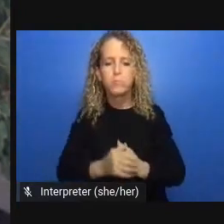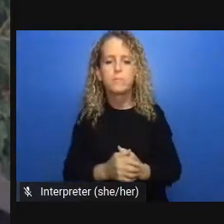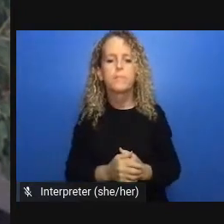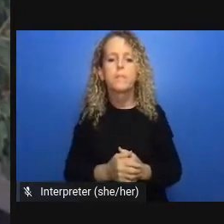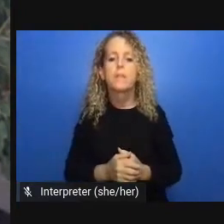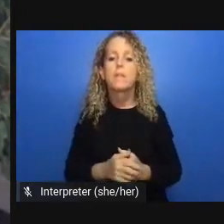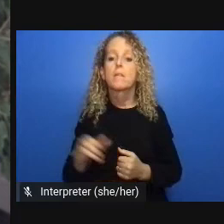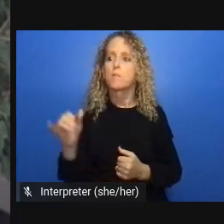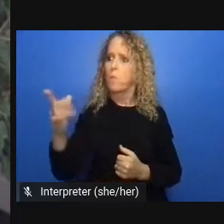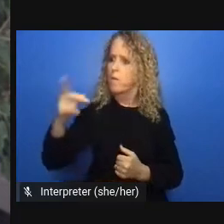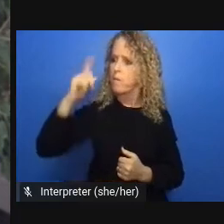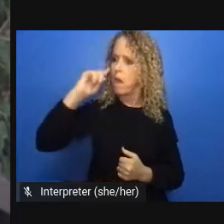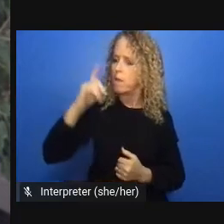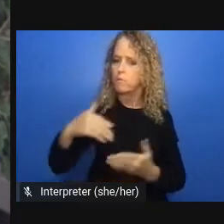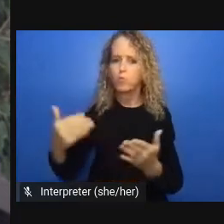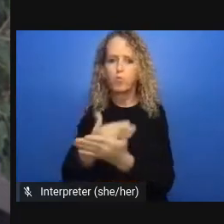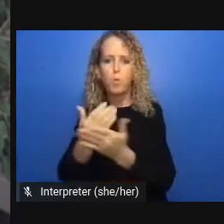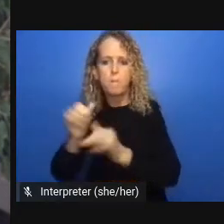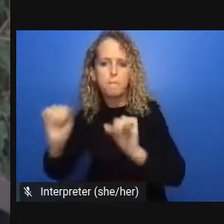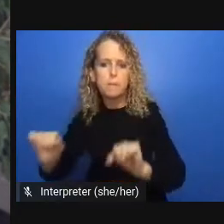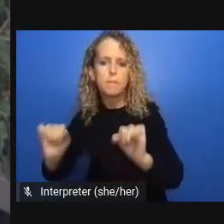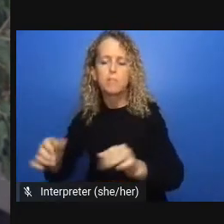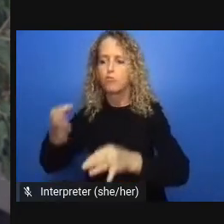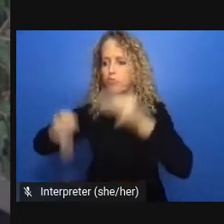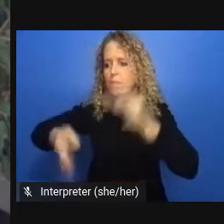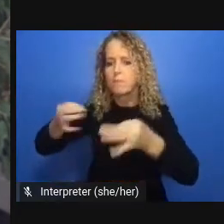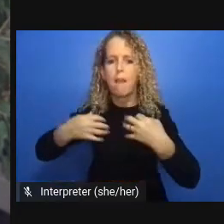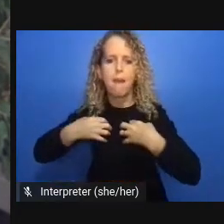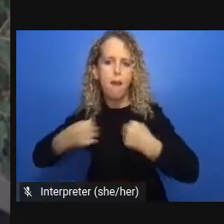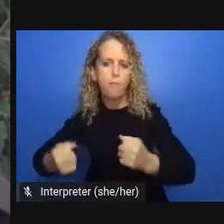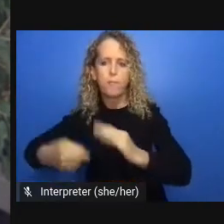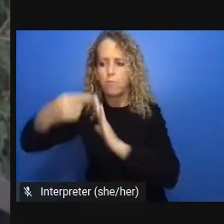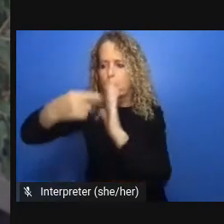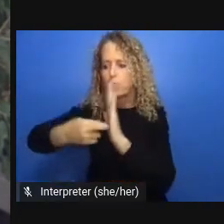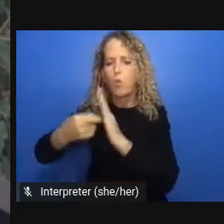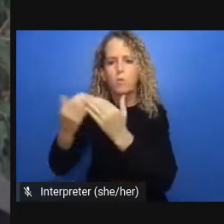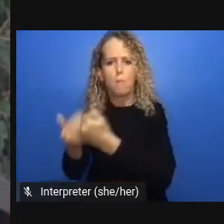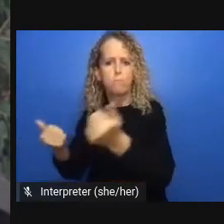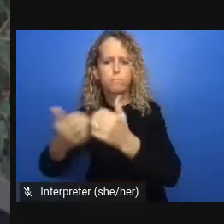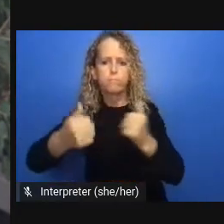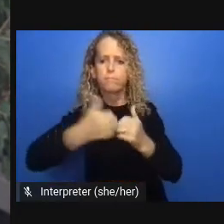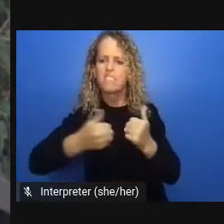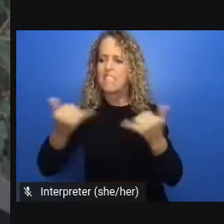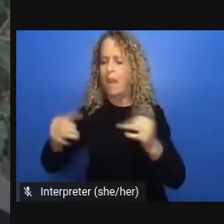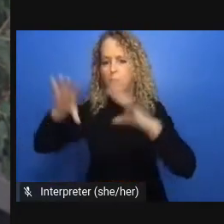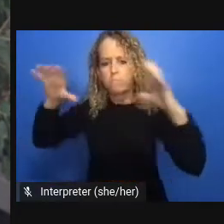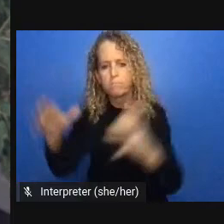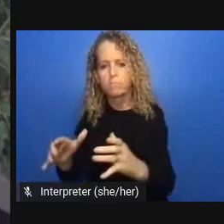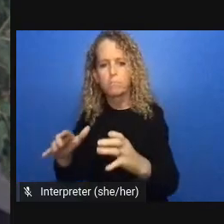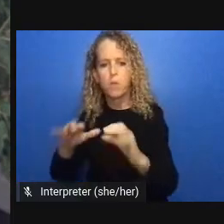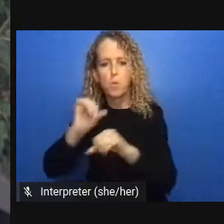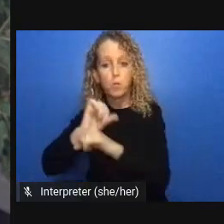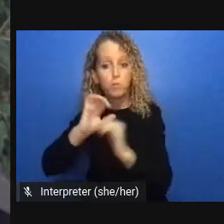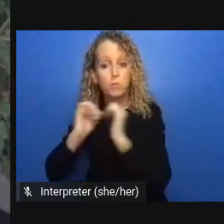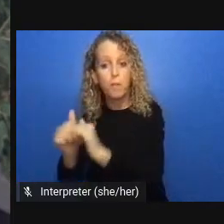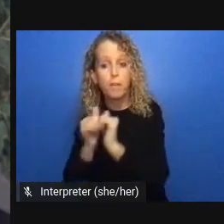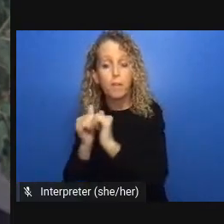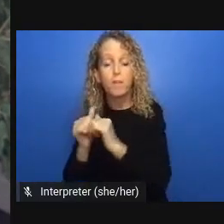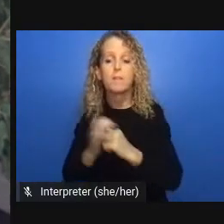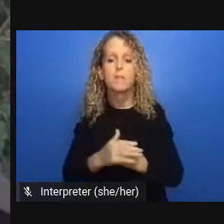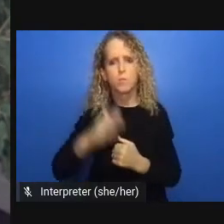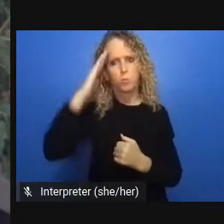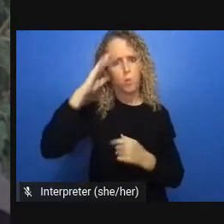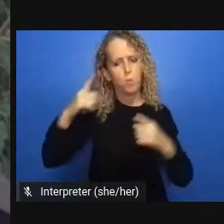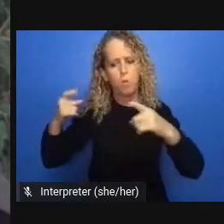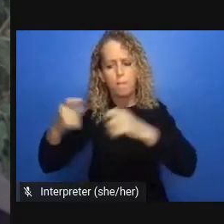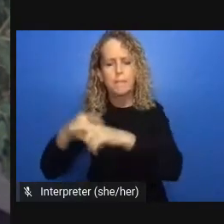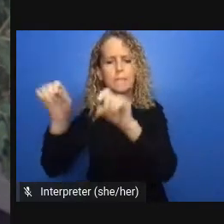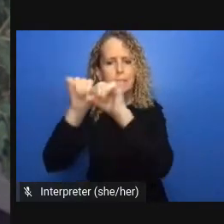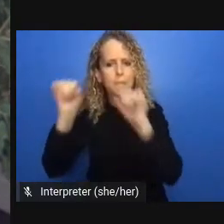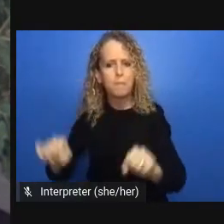serb set at 2 000 a month demonstrates how grossly inadequate income assistance is and that grossly